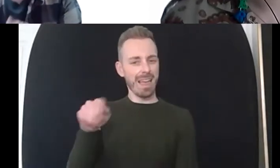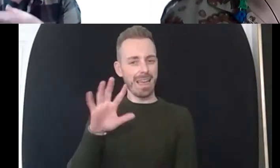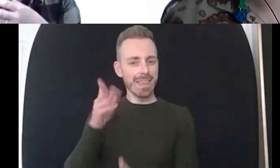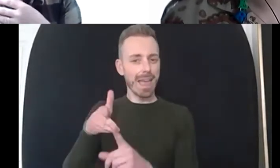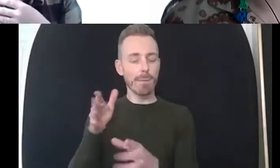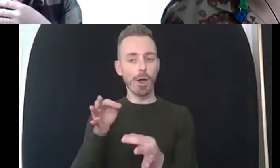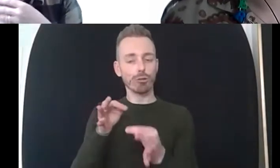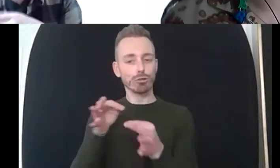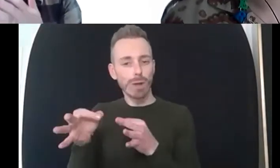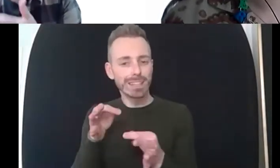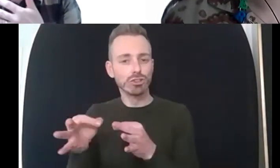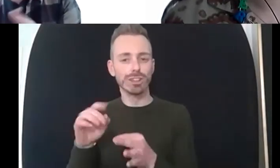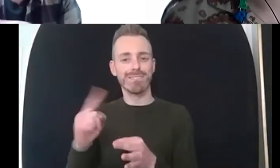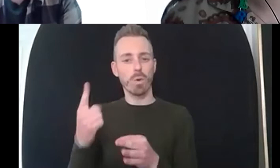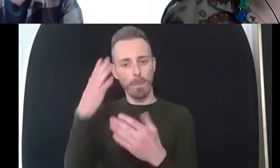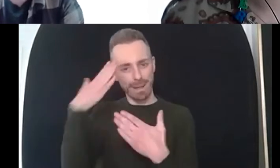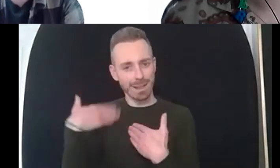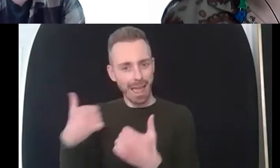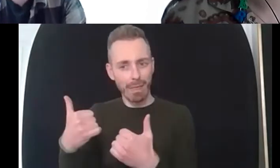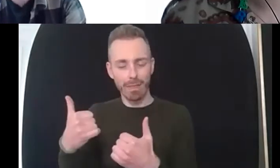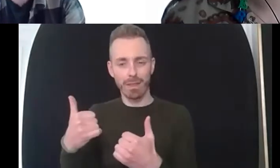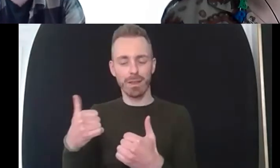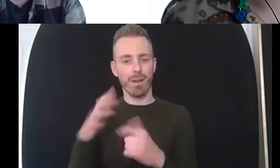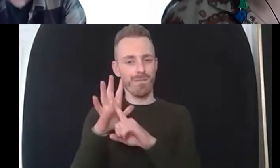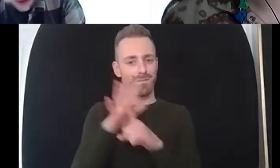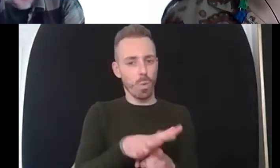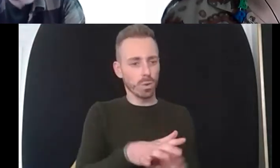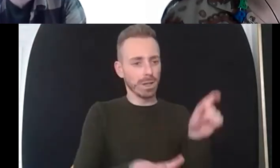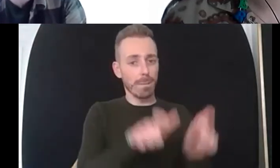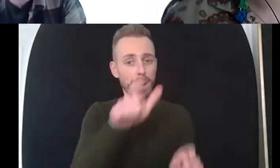so it was then important for me to think about well actually are there other therapies out there